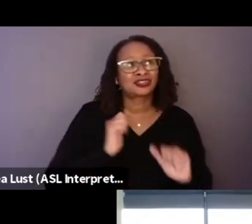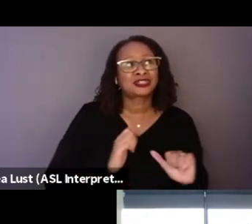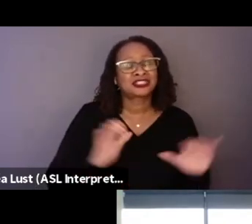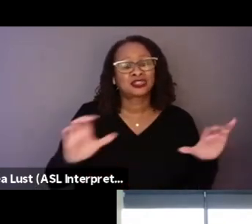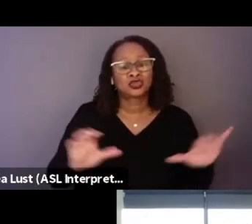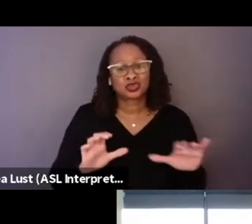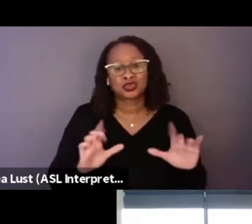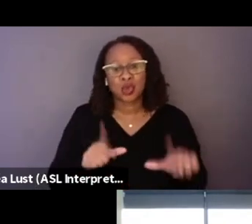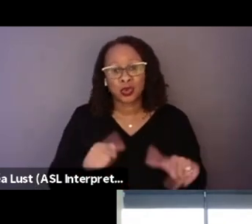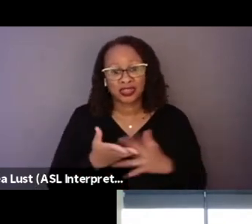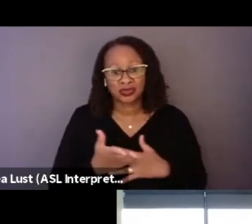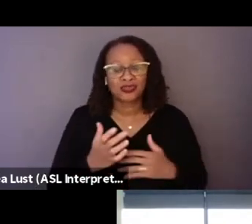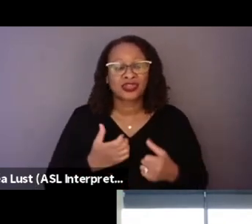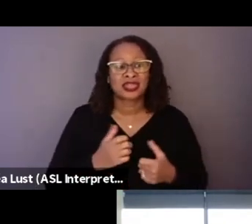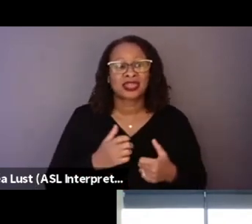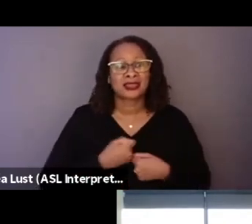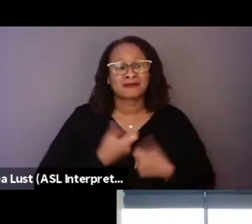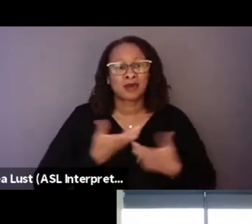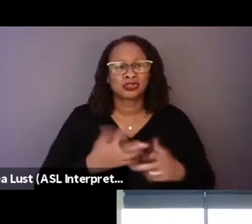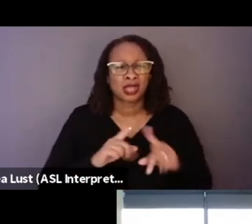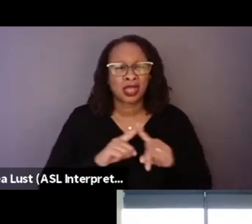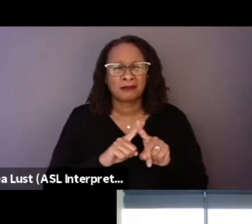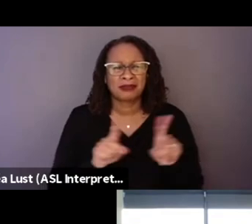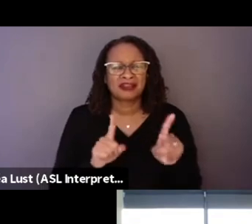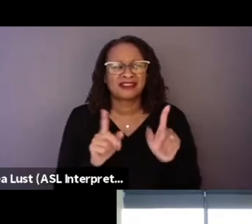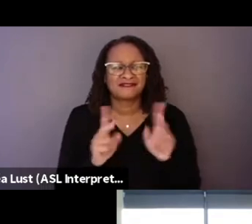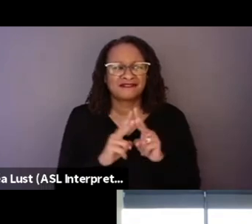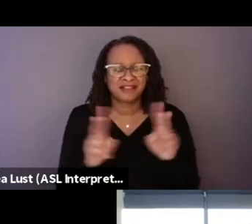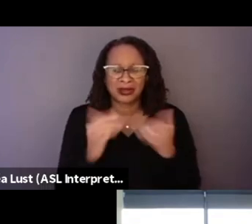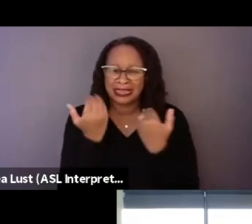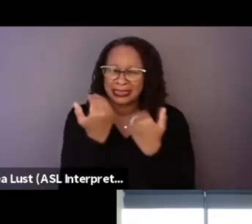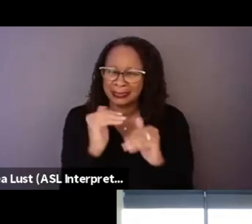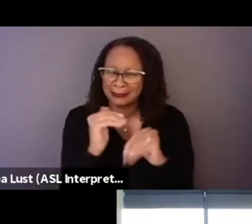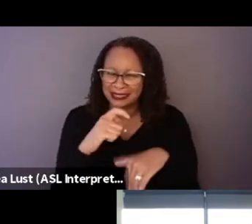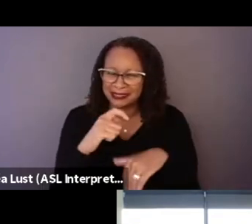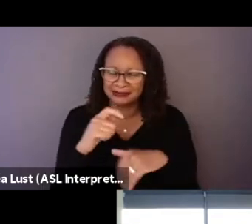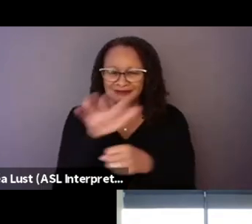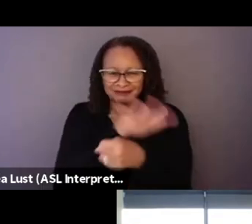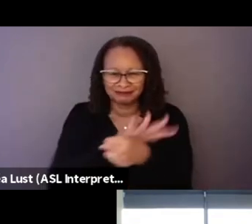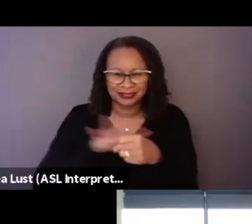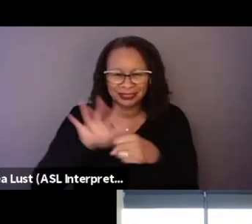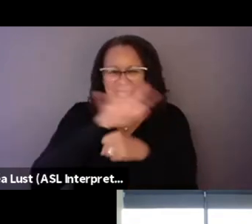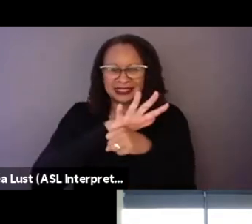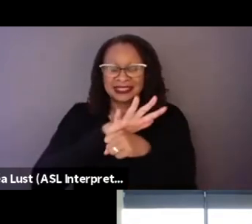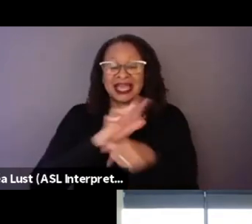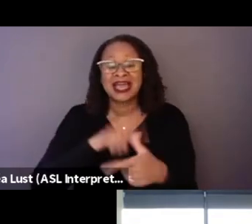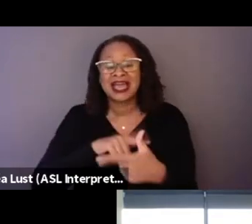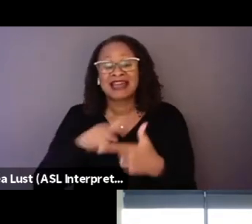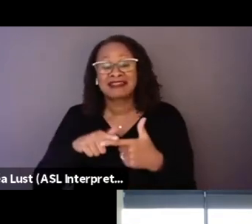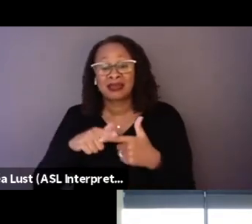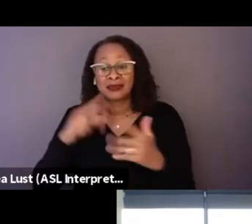but in a very, very tight framework. And then we get a shot of what she's reading.